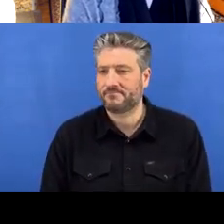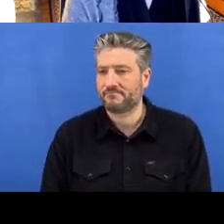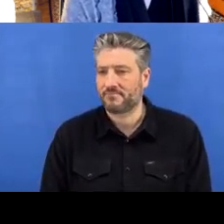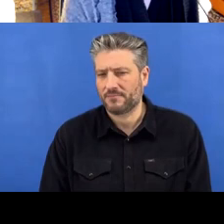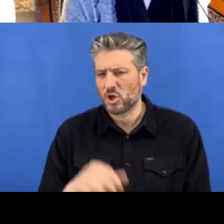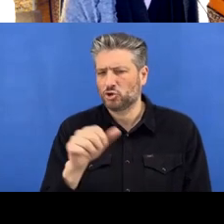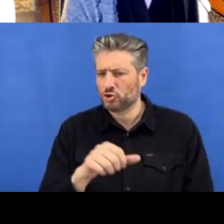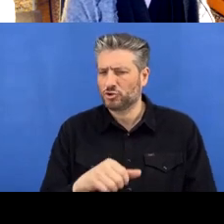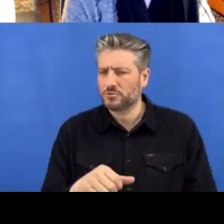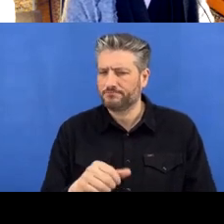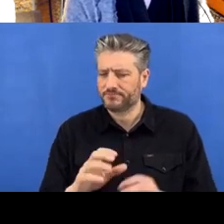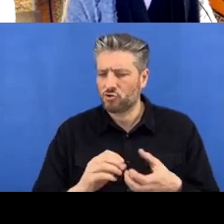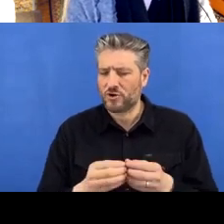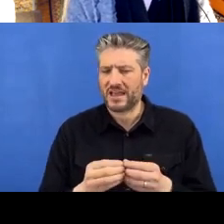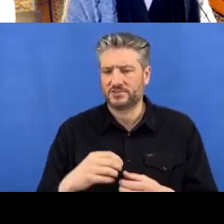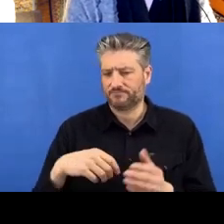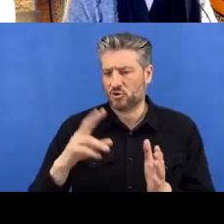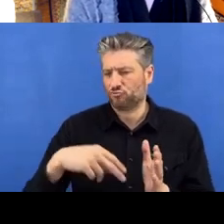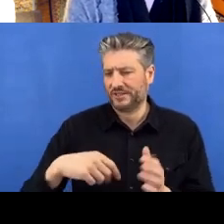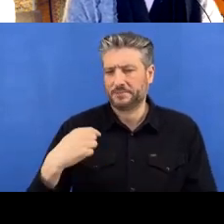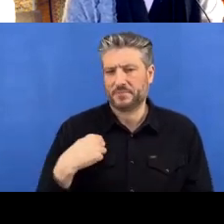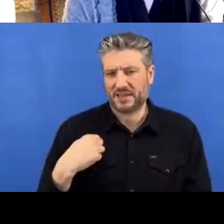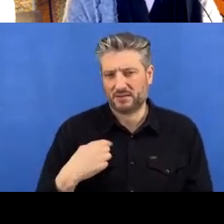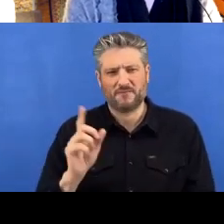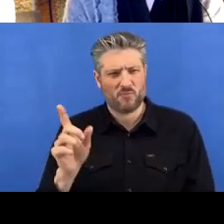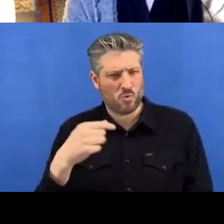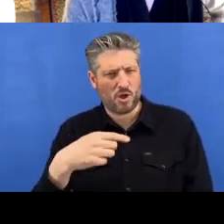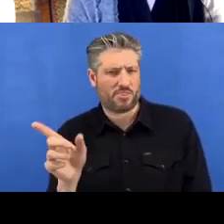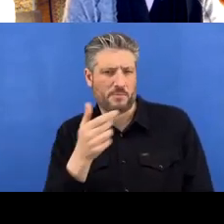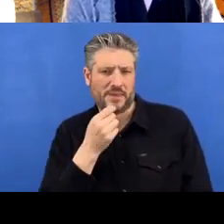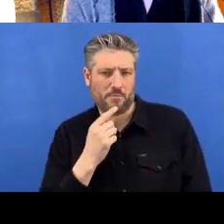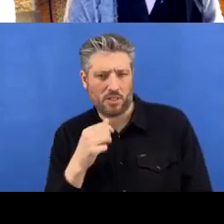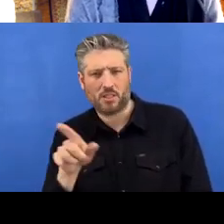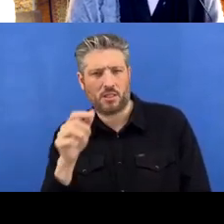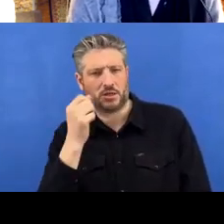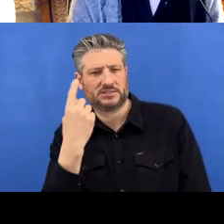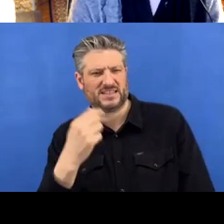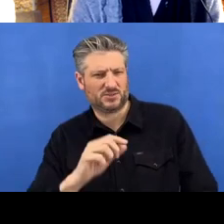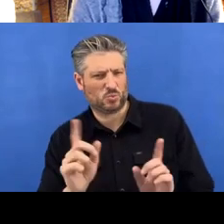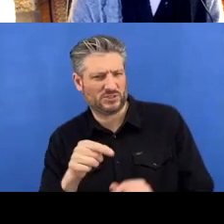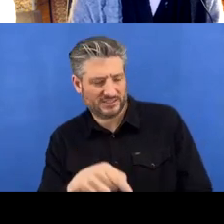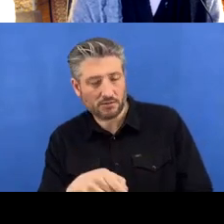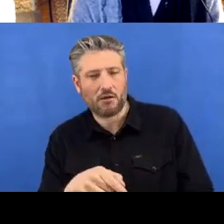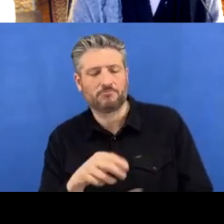can, yeah, understand what's going on here, but I made it private so- But still, it's good